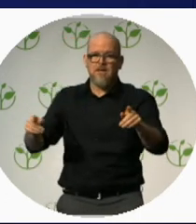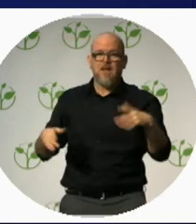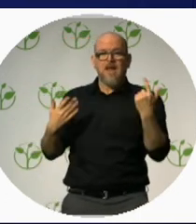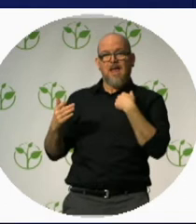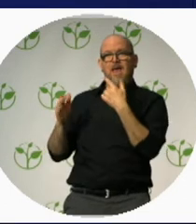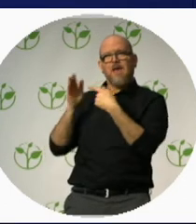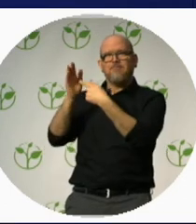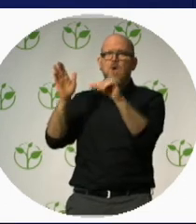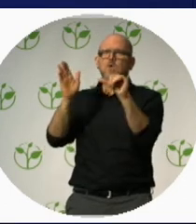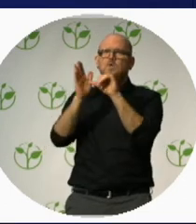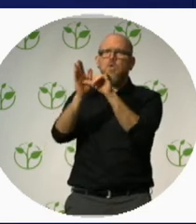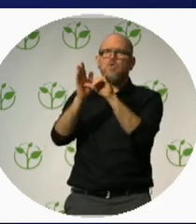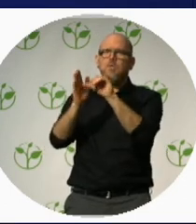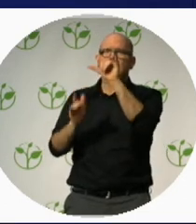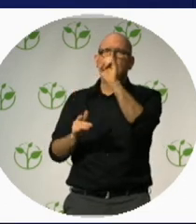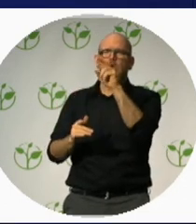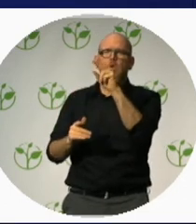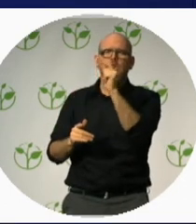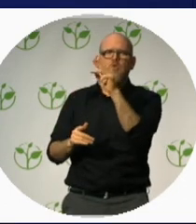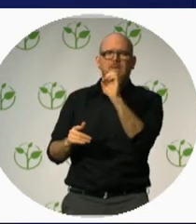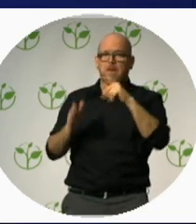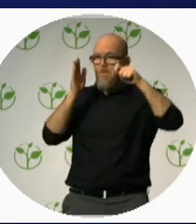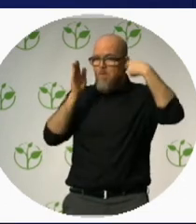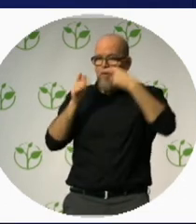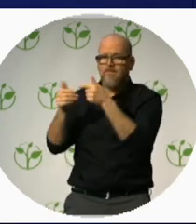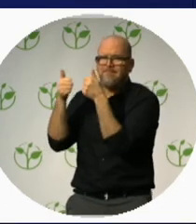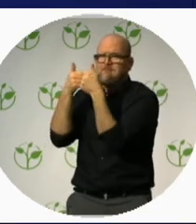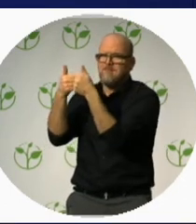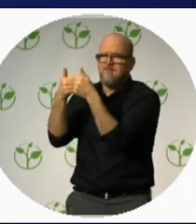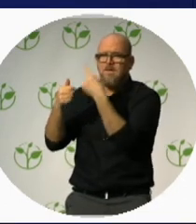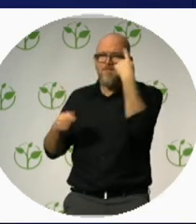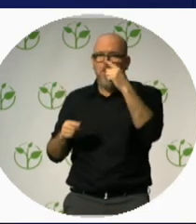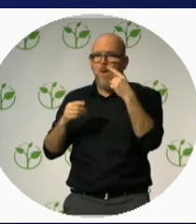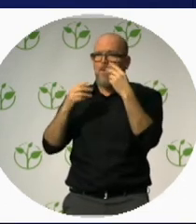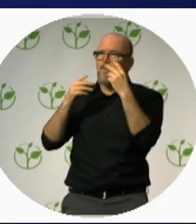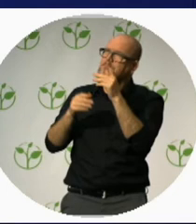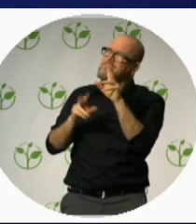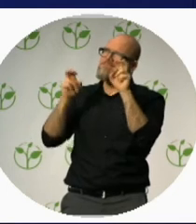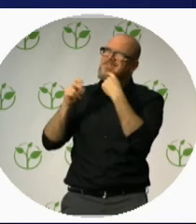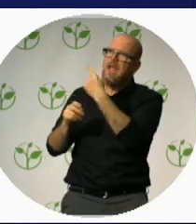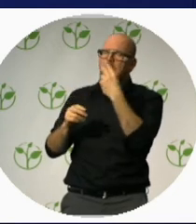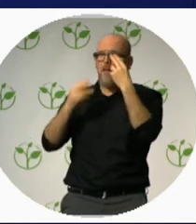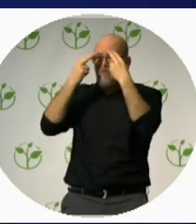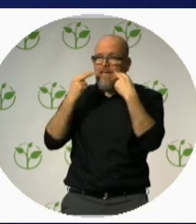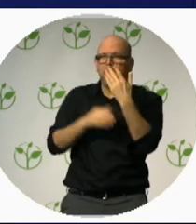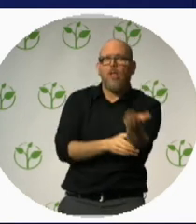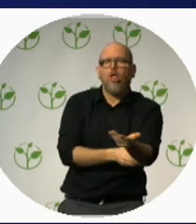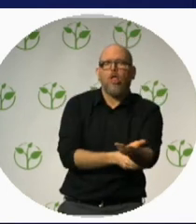well – The blind beggar, complete with his sign “I am blind, please help”.